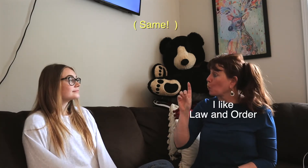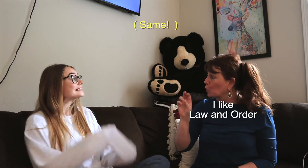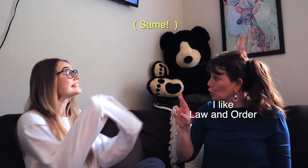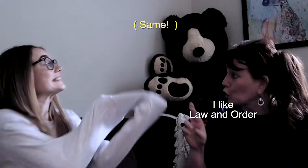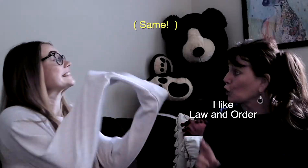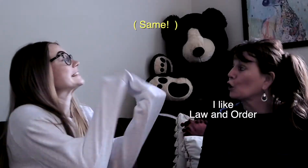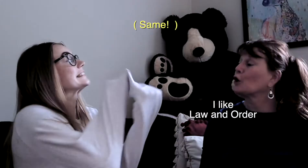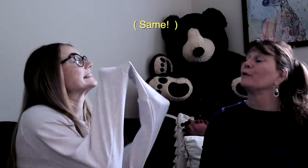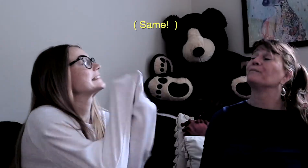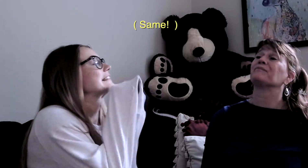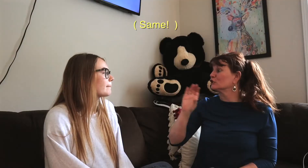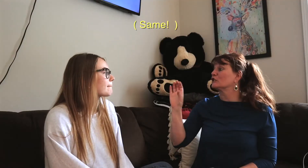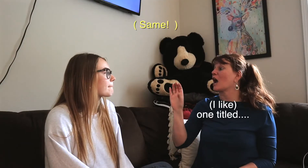*DUN DUN*